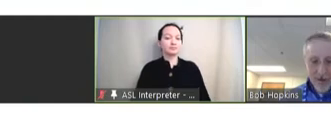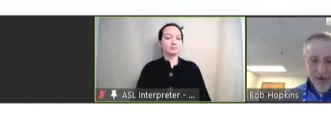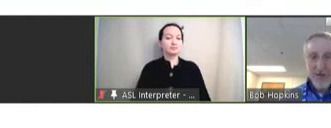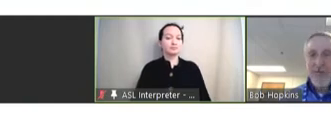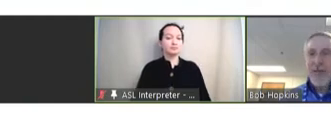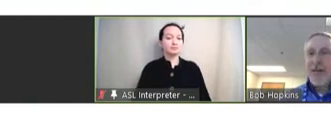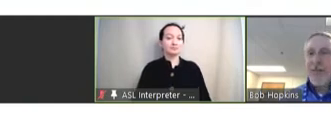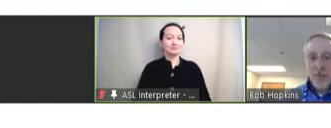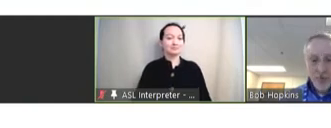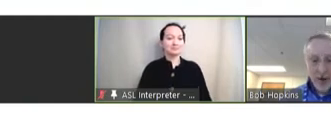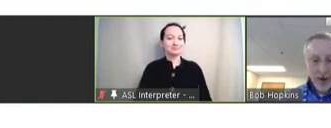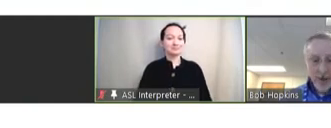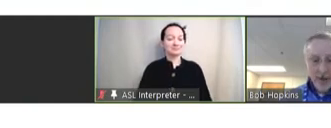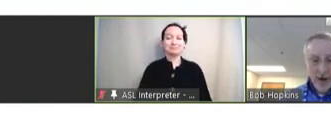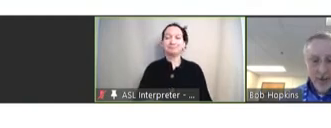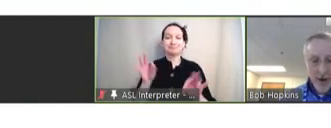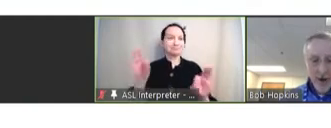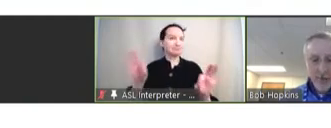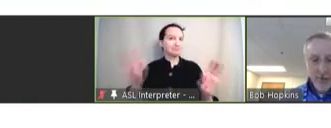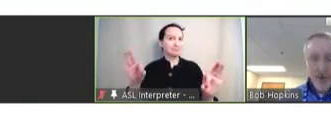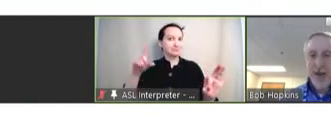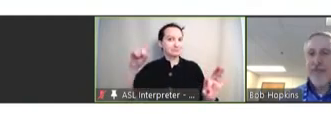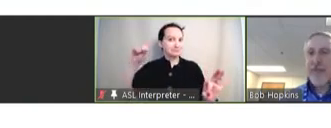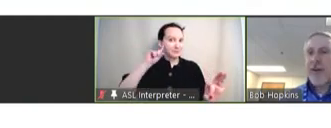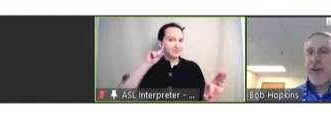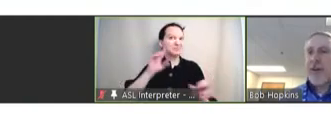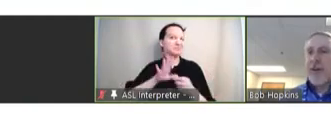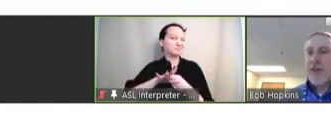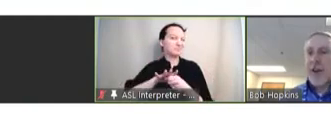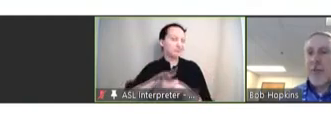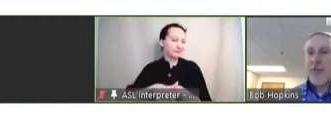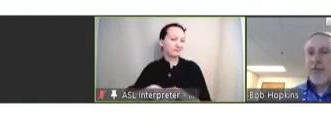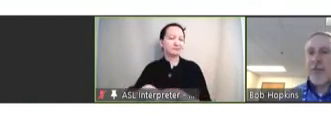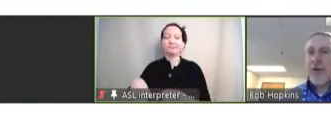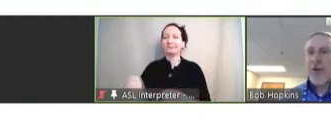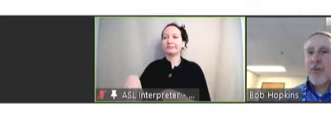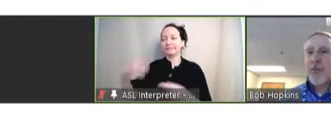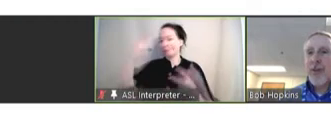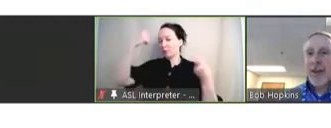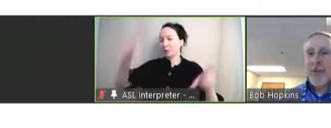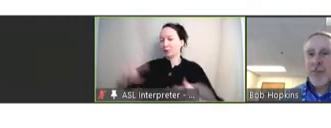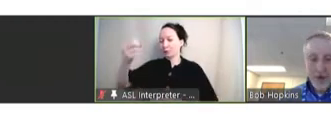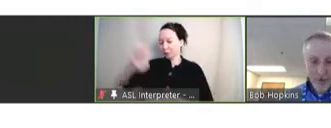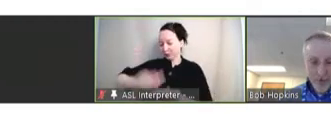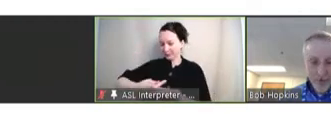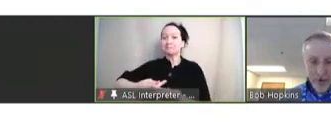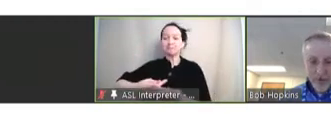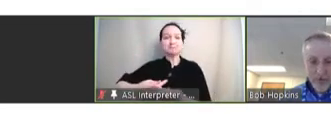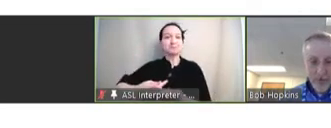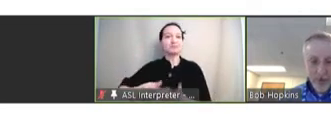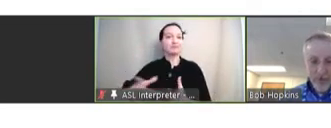Robert Hopkins: I think we have unanimous approval, and we will accept the minutes